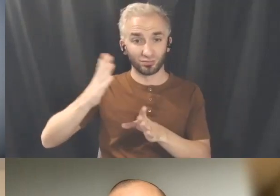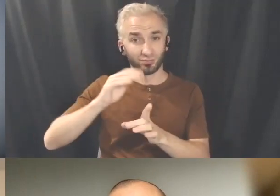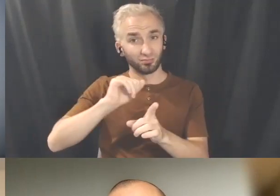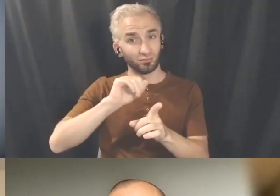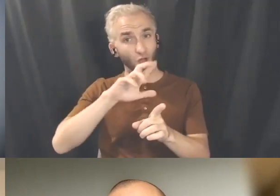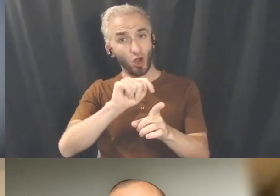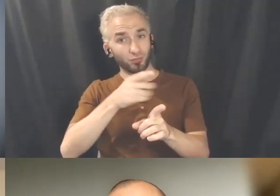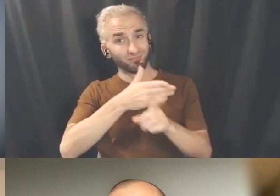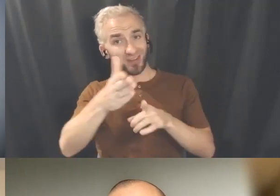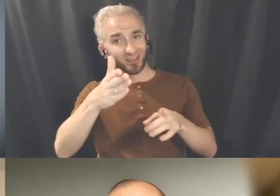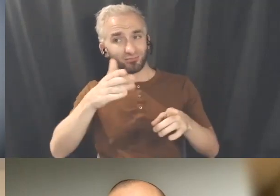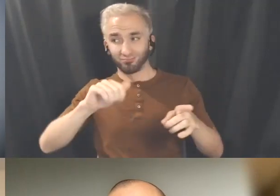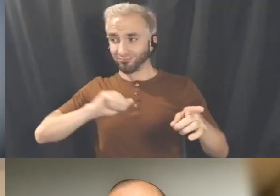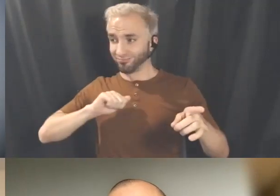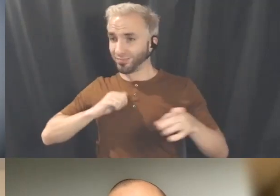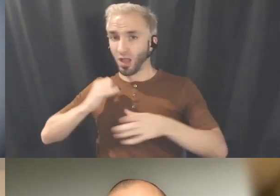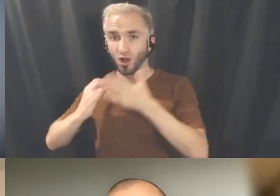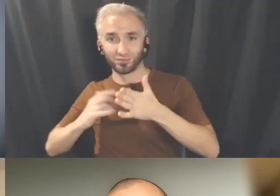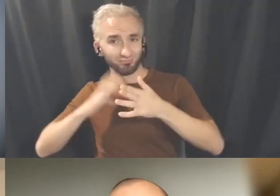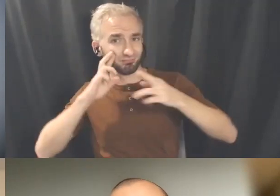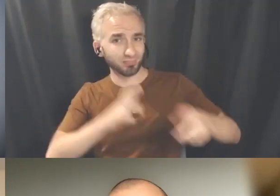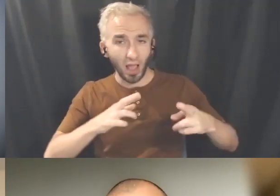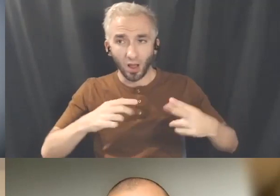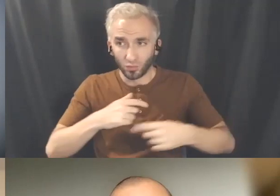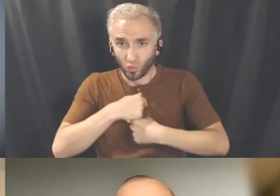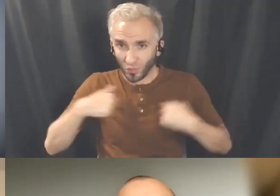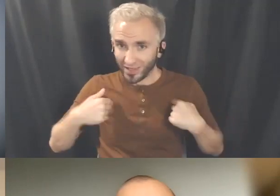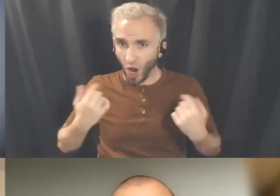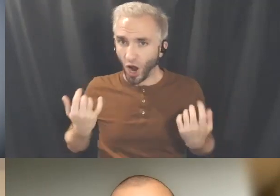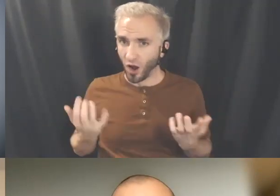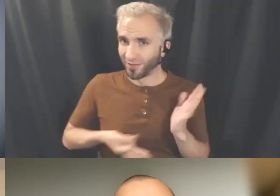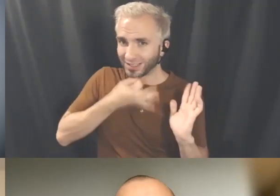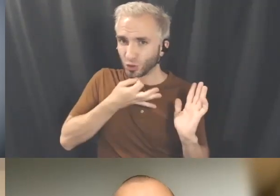and that we are the experts of inspiring people. We are the experts in exercising those muscles,